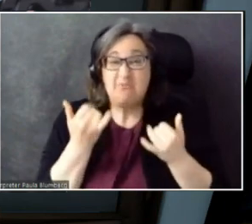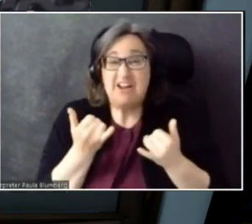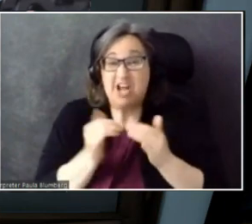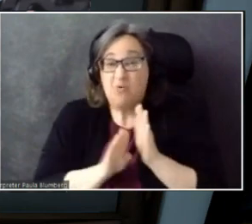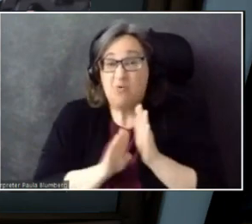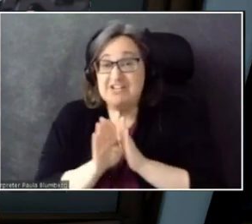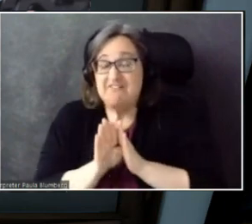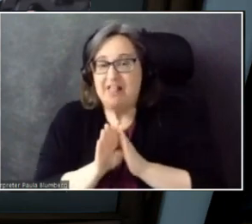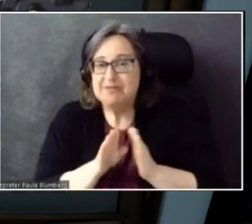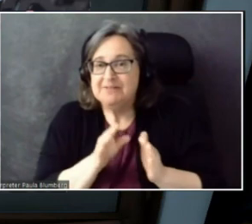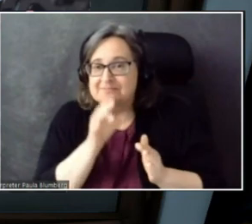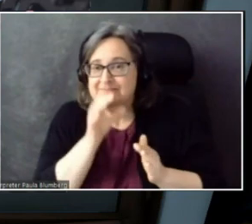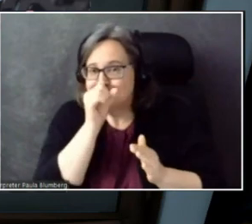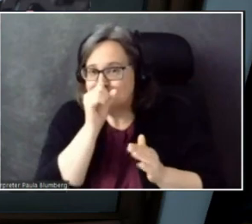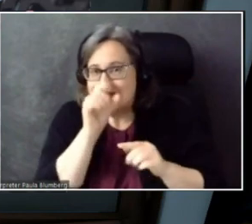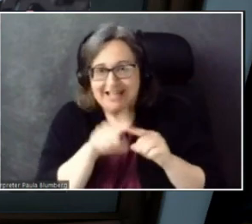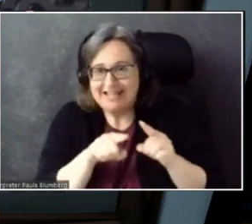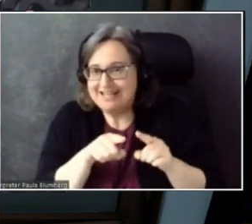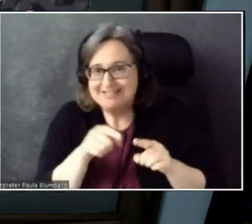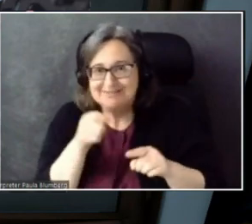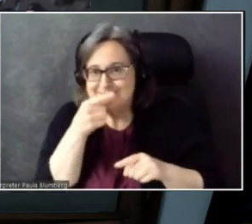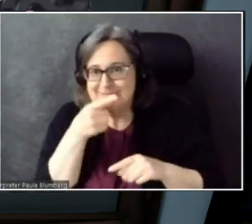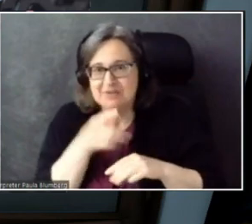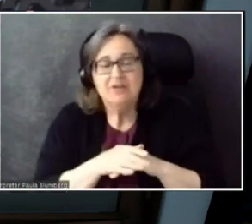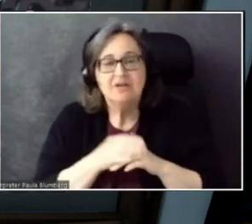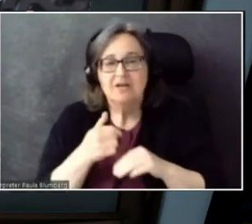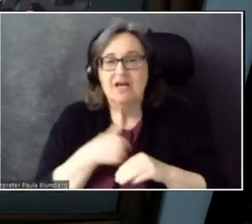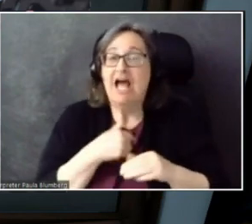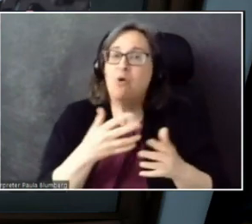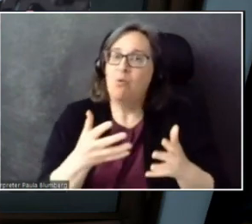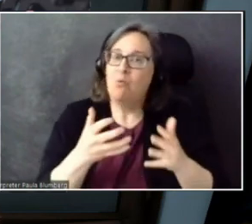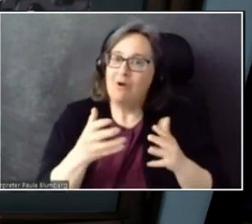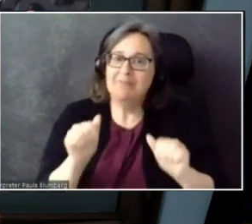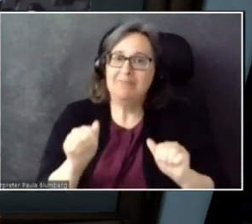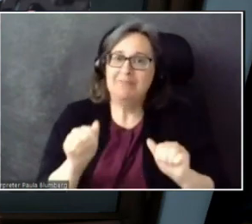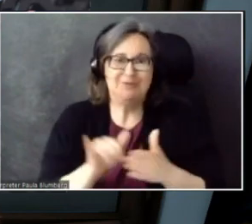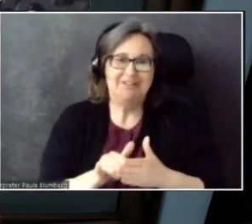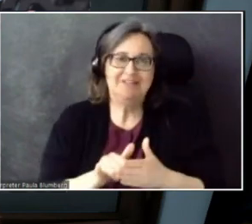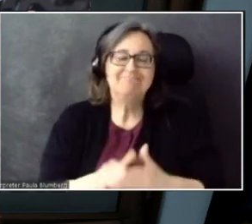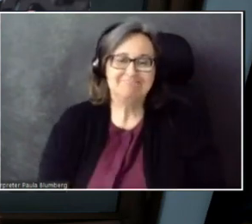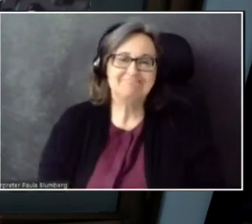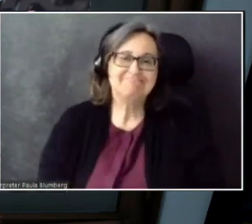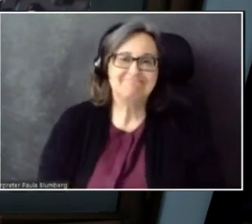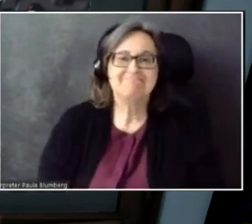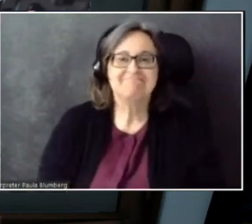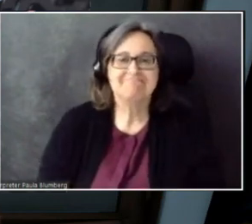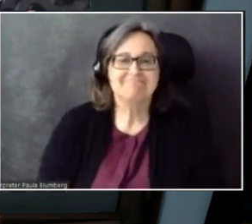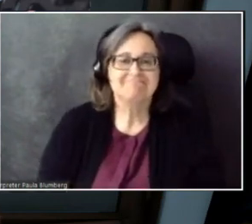I would love to be able to do it. Awesome. All right.